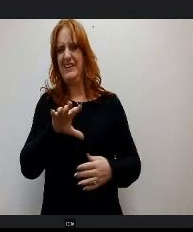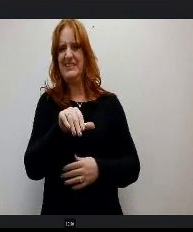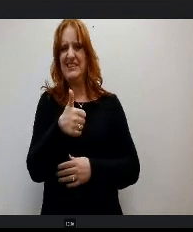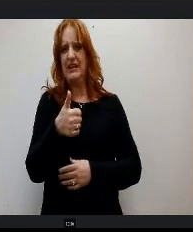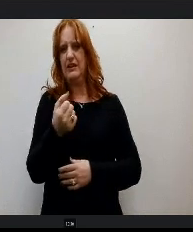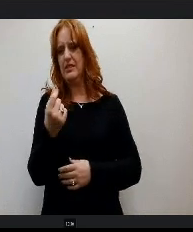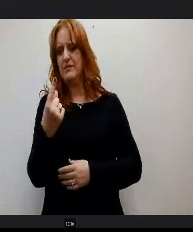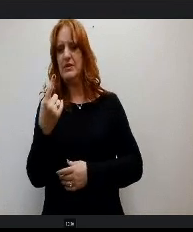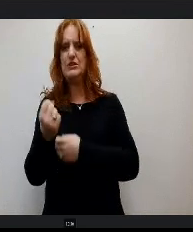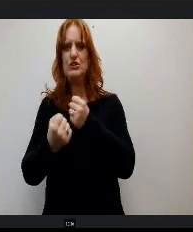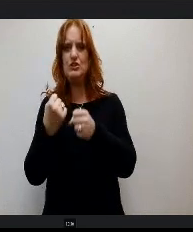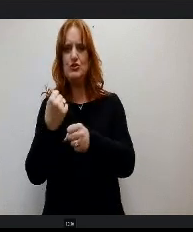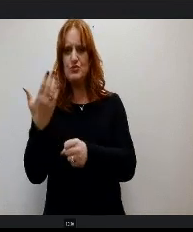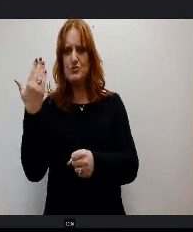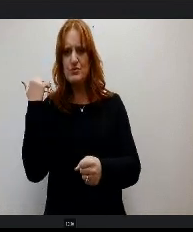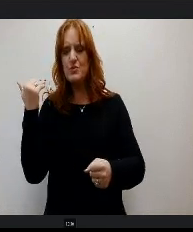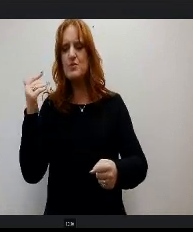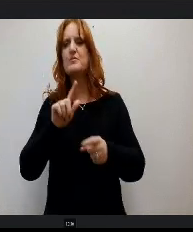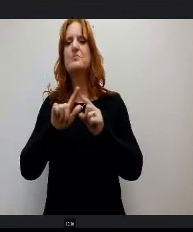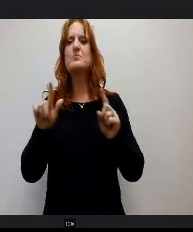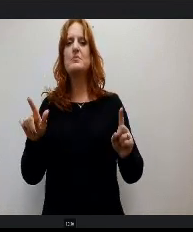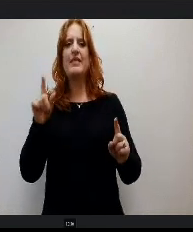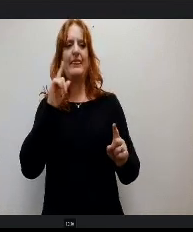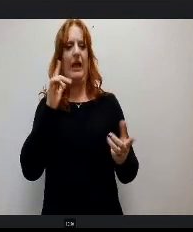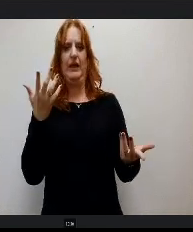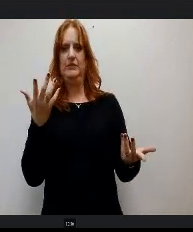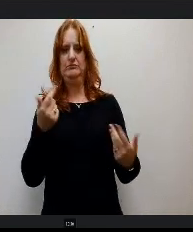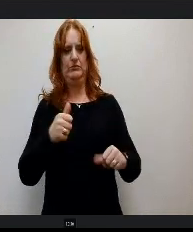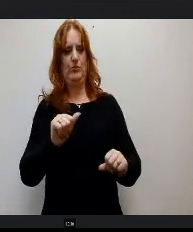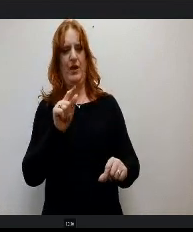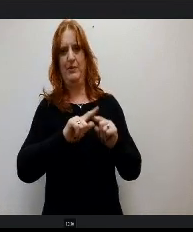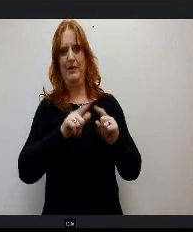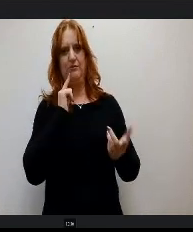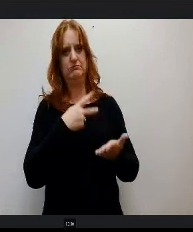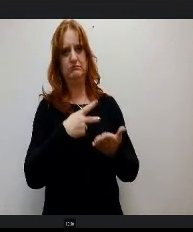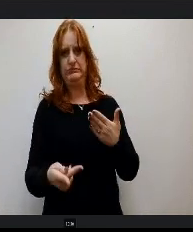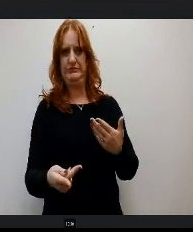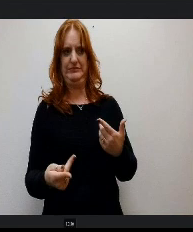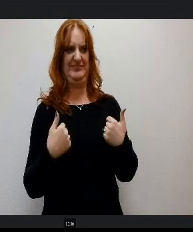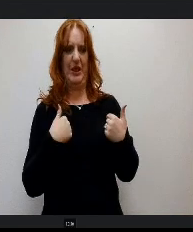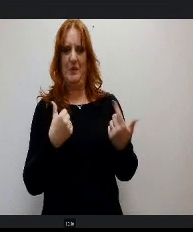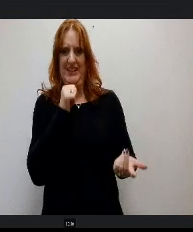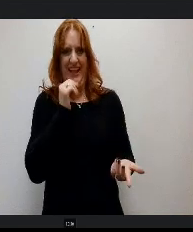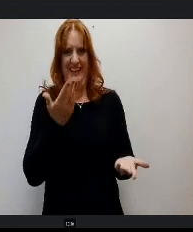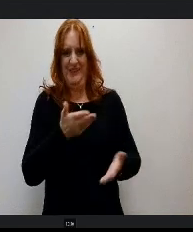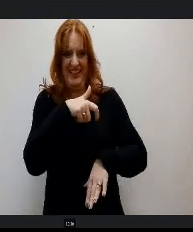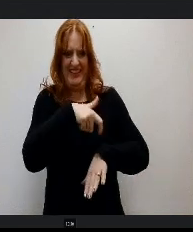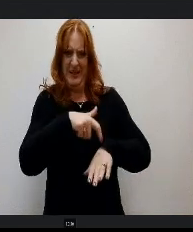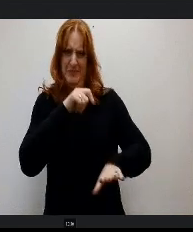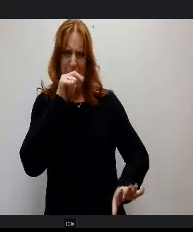ago and that was a failed attempt. As I understand I wasn't here then I don't know exactly what was wrong. However.